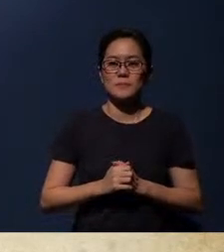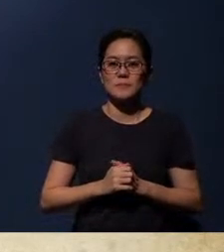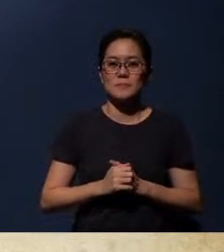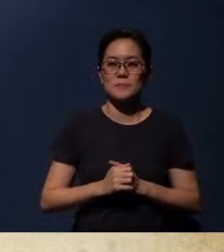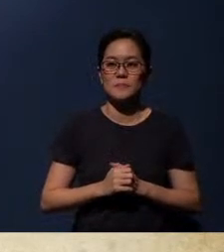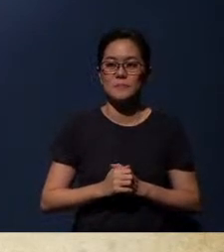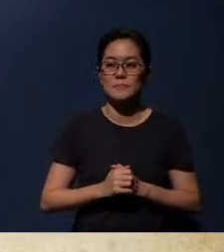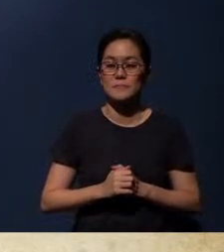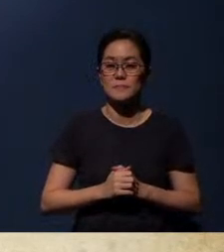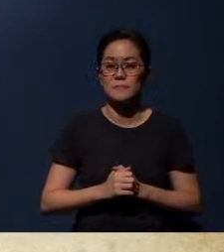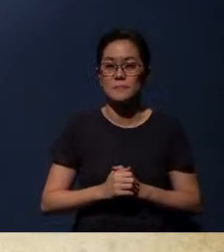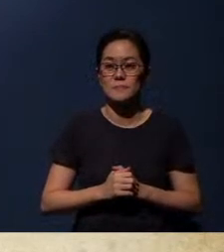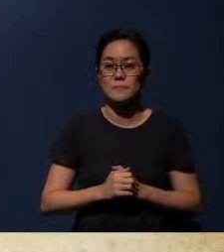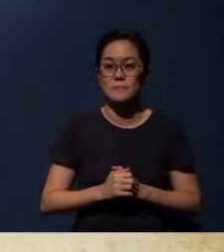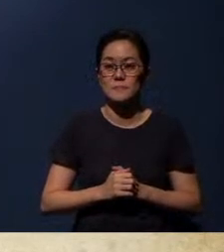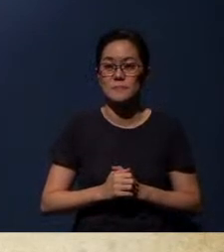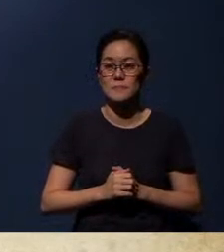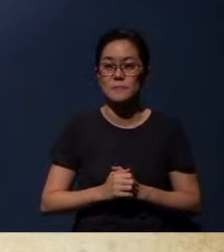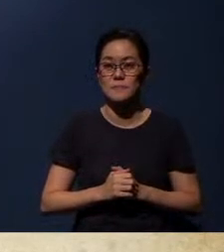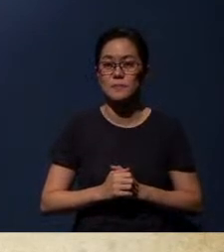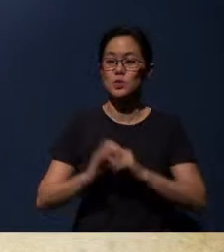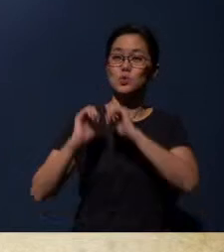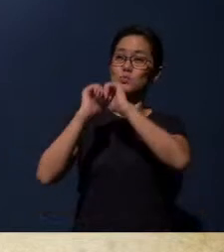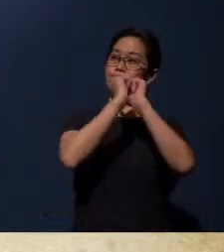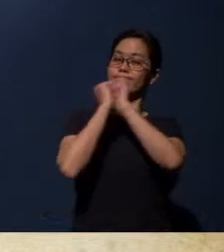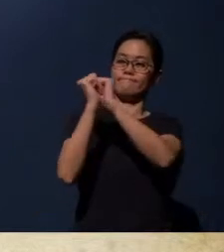Together -